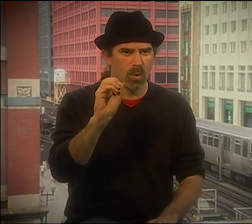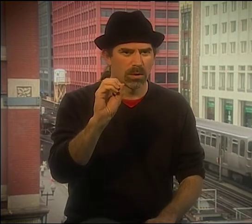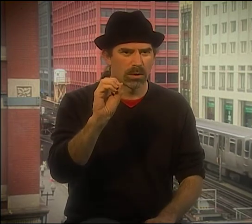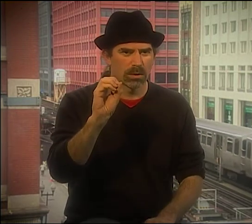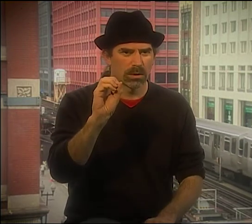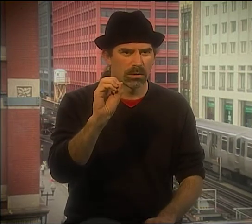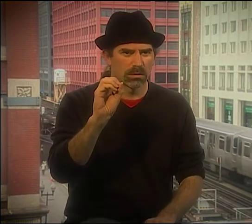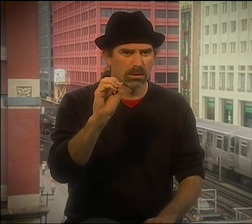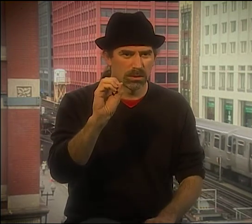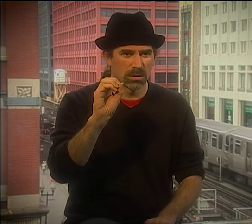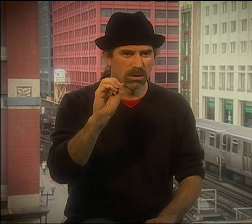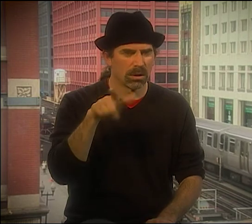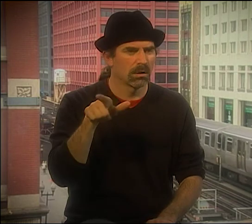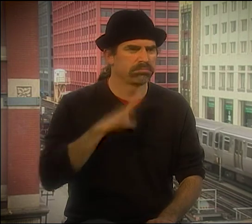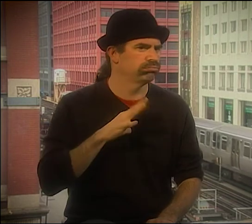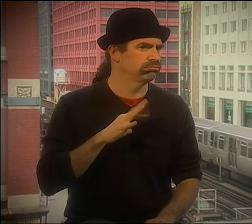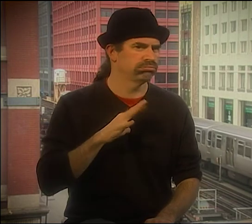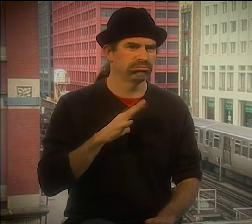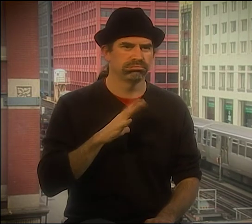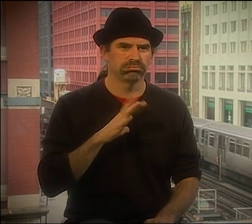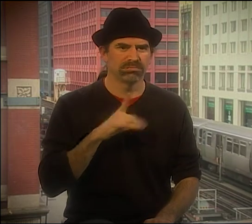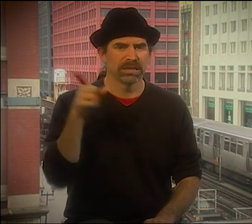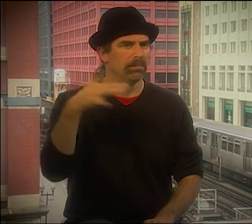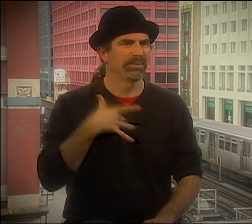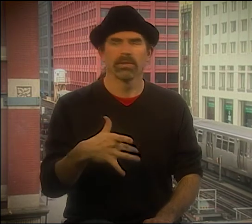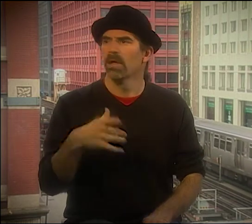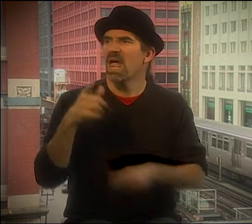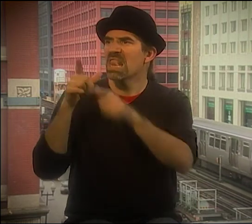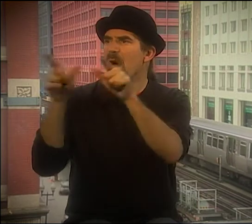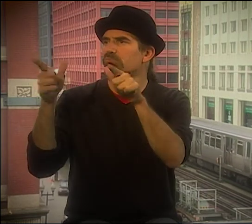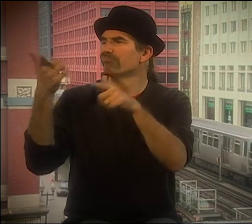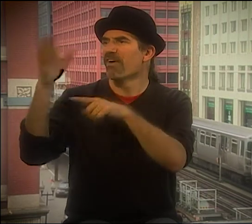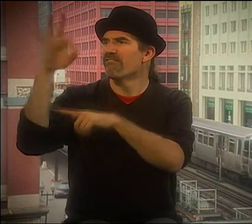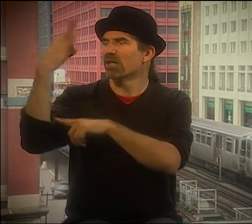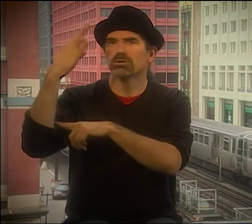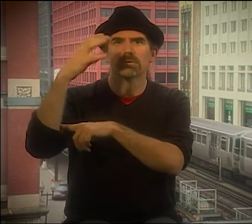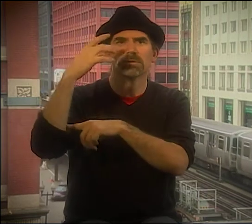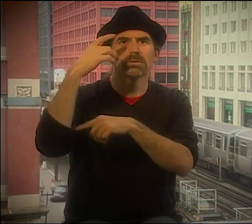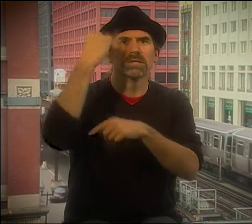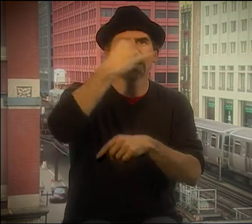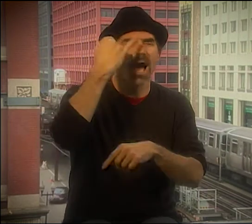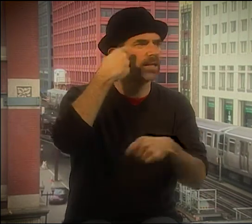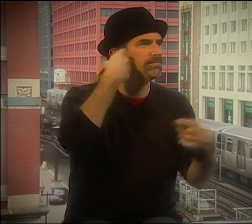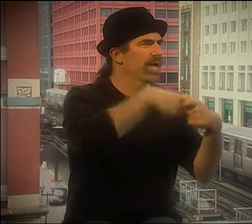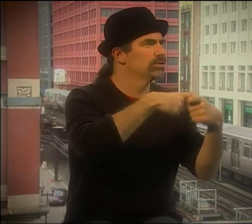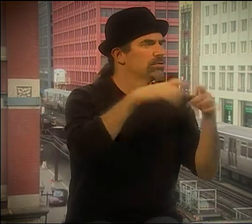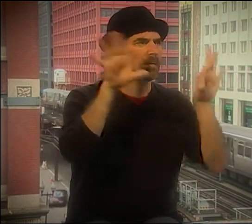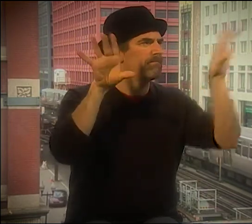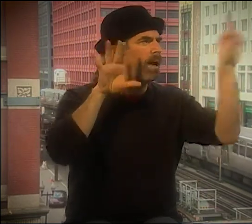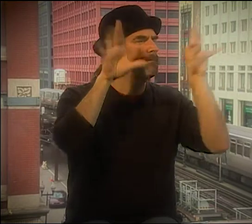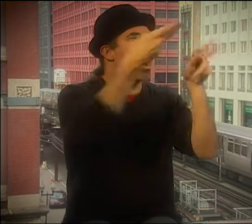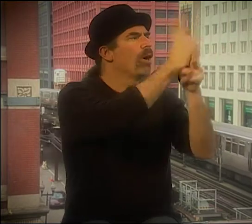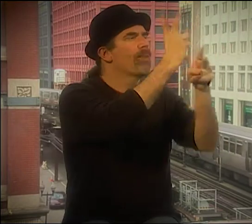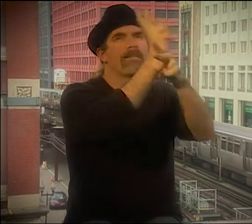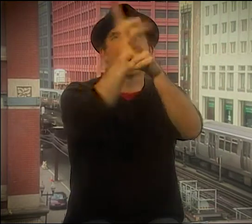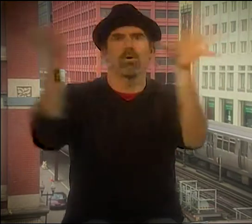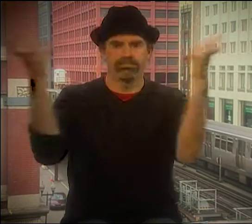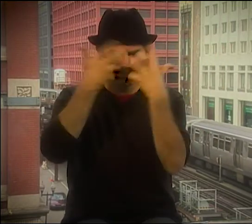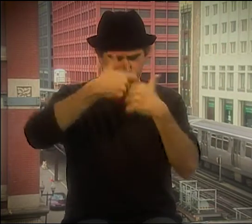OH, THERE'S ANOTHER DEAF POET THAT A LOT OF PEOPLE DON'T KNOW ABOUT-- JOSEPH CASTRONOVO. HE'S AMAZING.